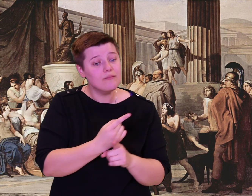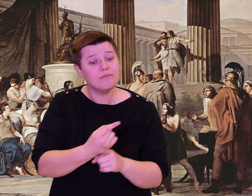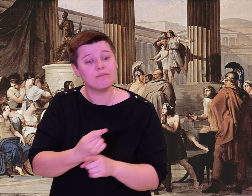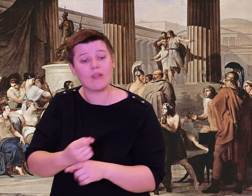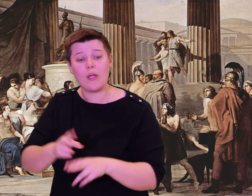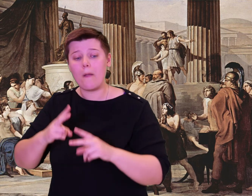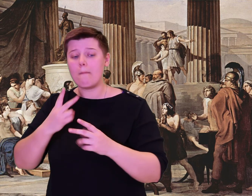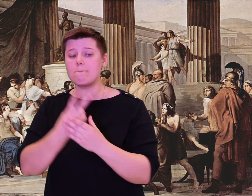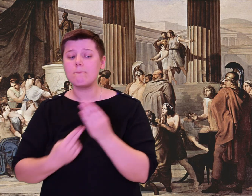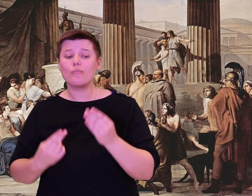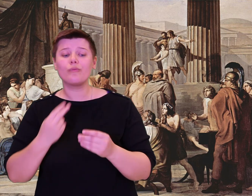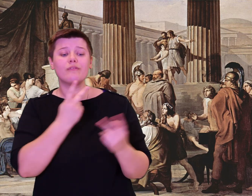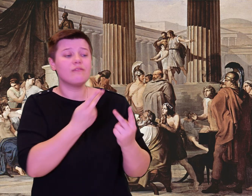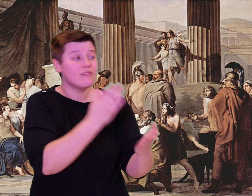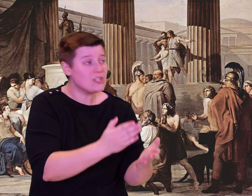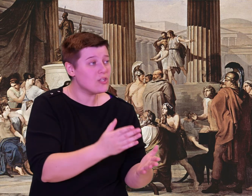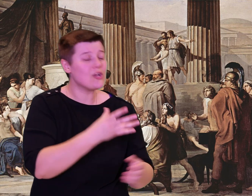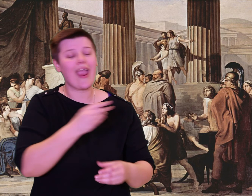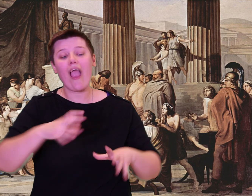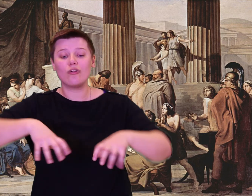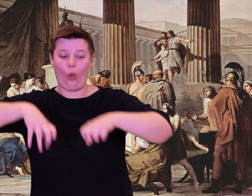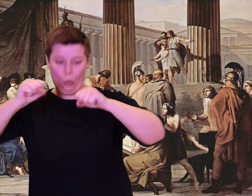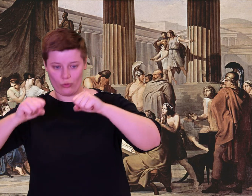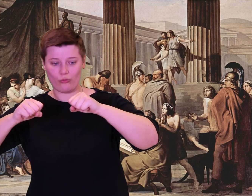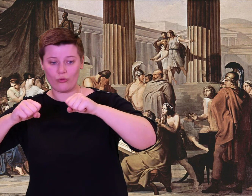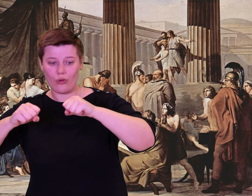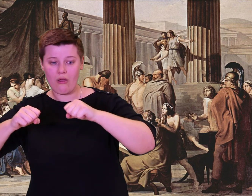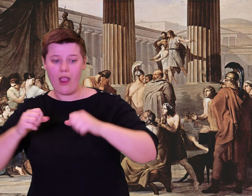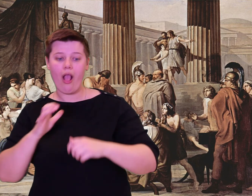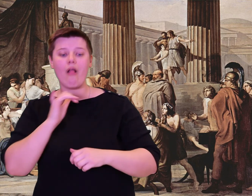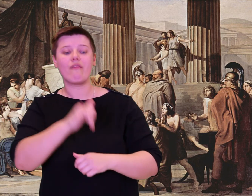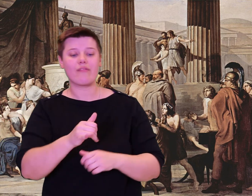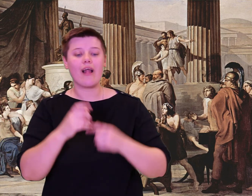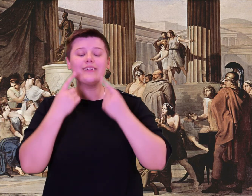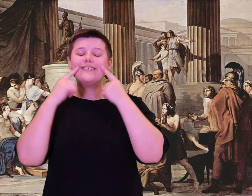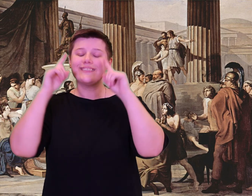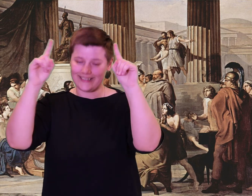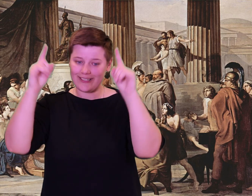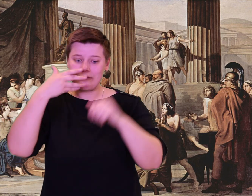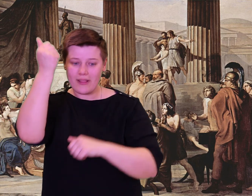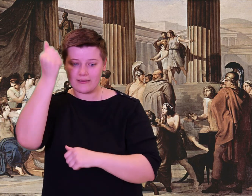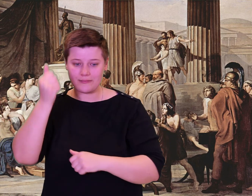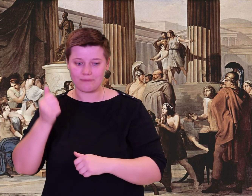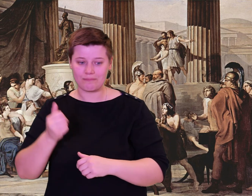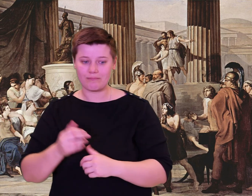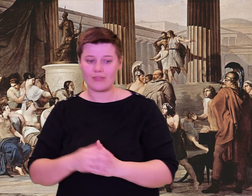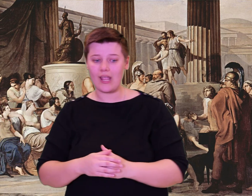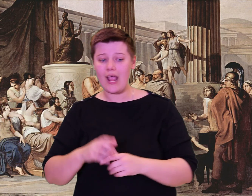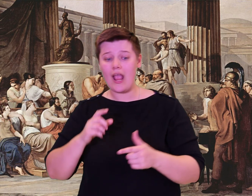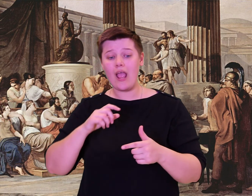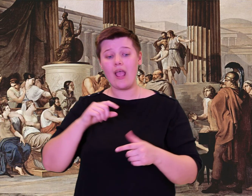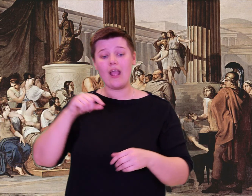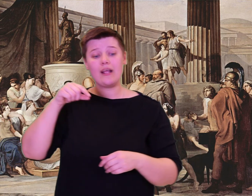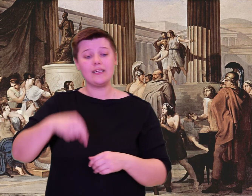"Listen to my words, lords and nobles of Phaeacia! Demodocus should stop and set